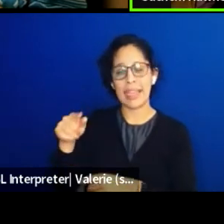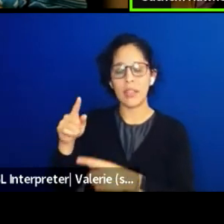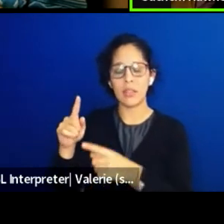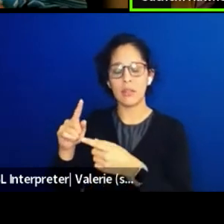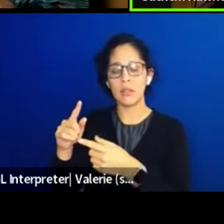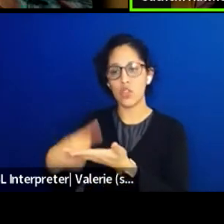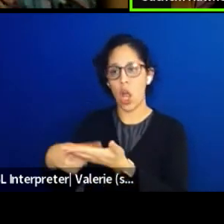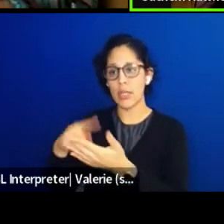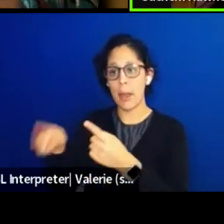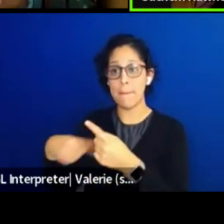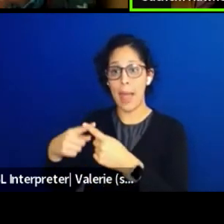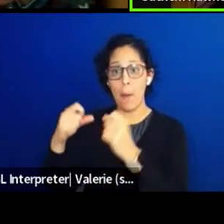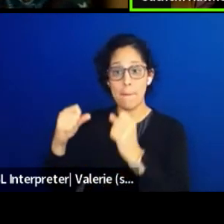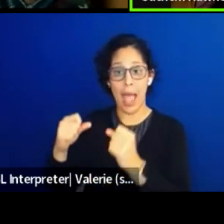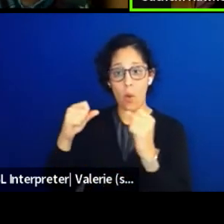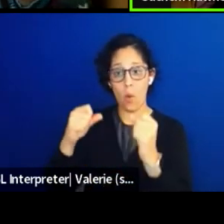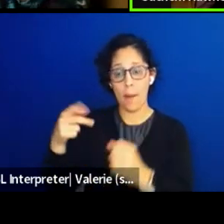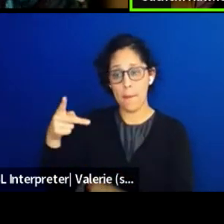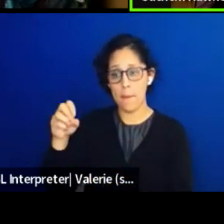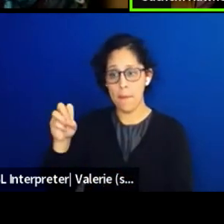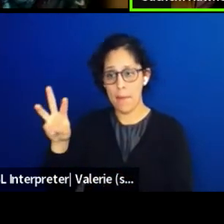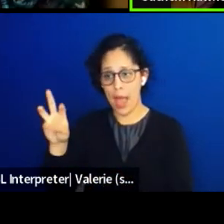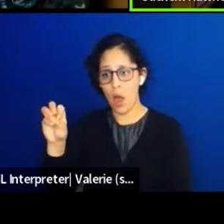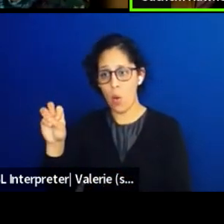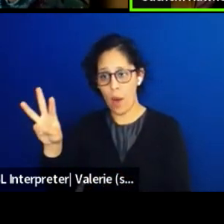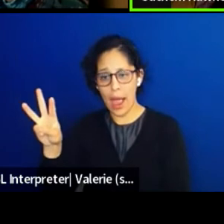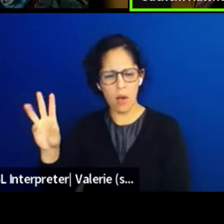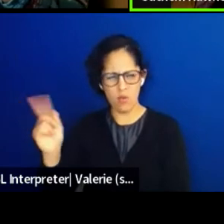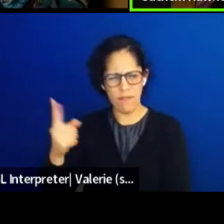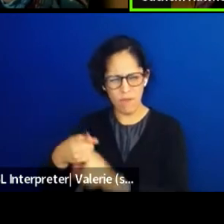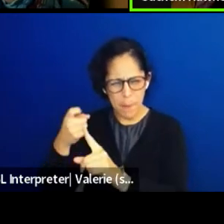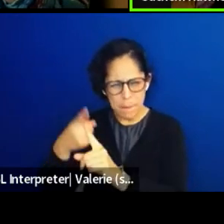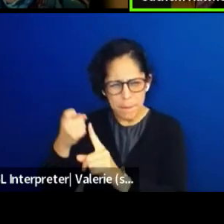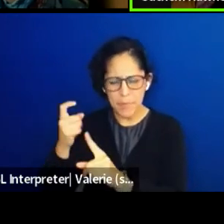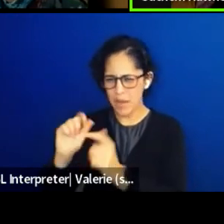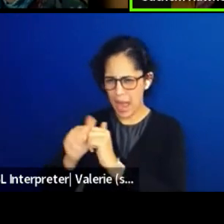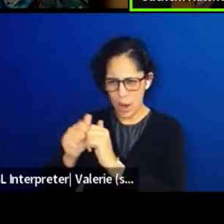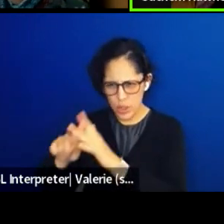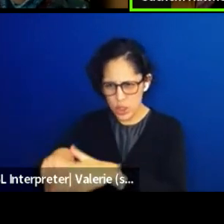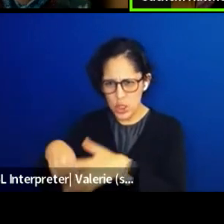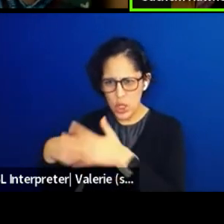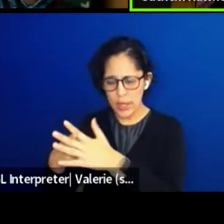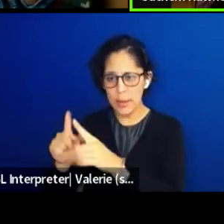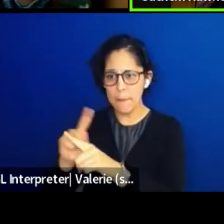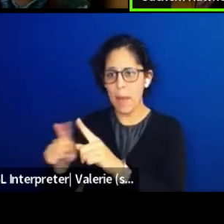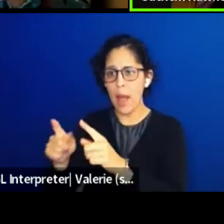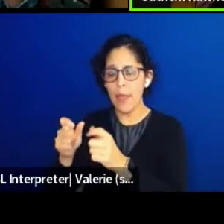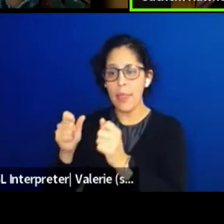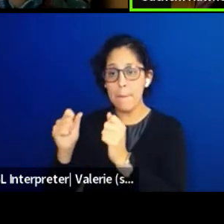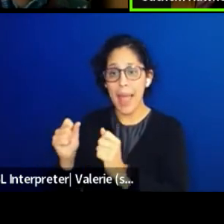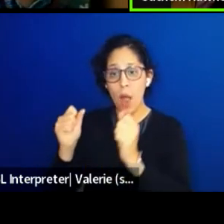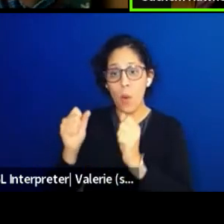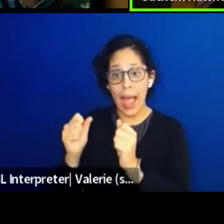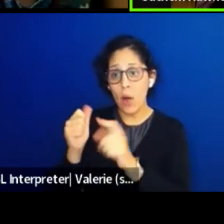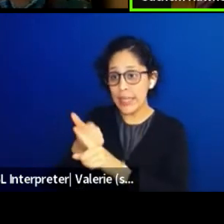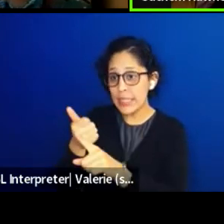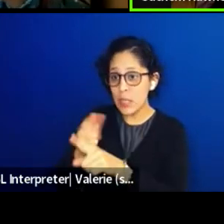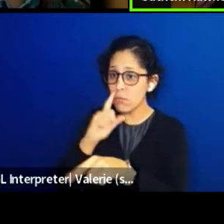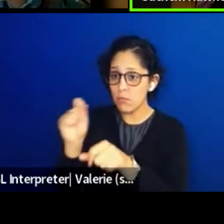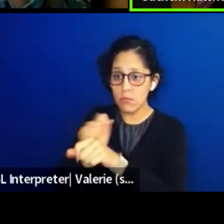Yeah, the origins of the Powwows kind of suck, but the Powwow itself brings our communities together